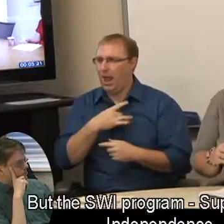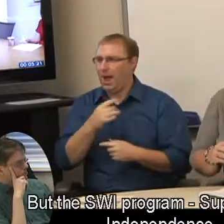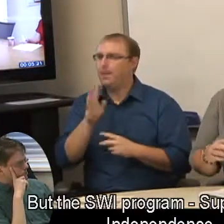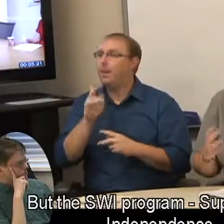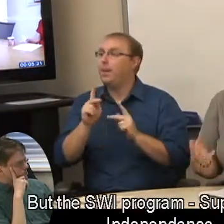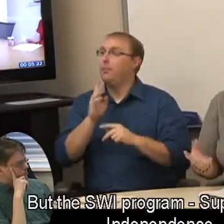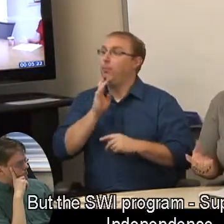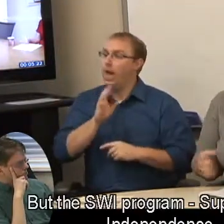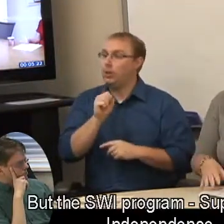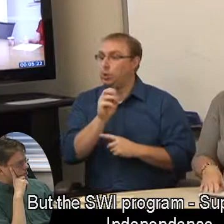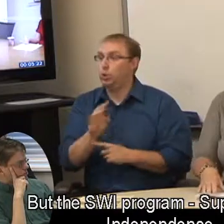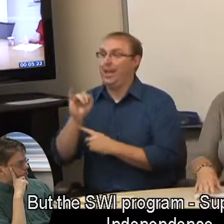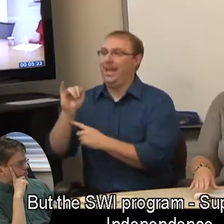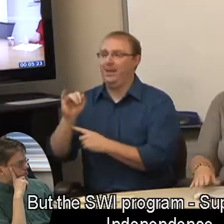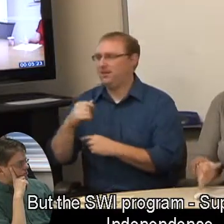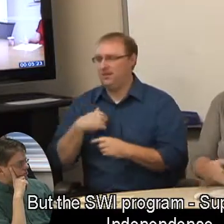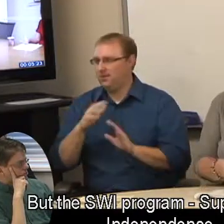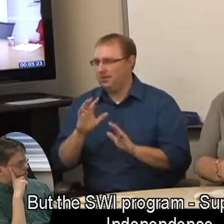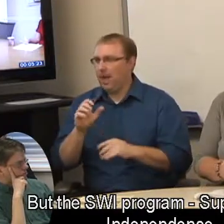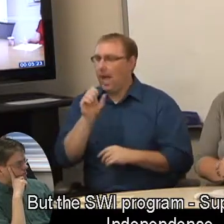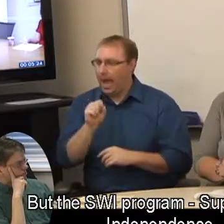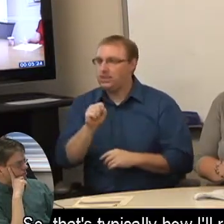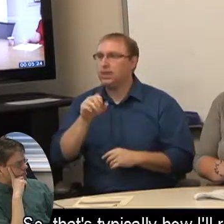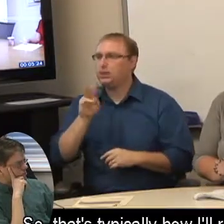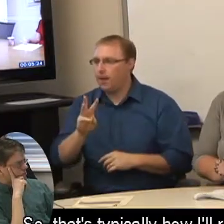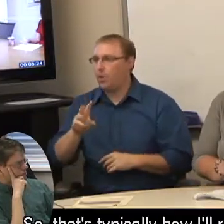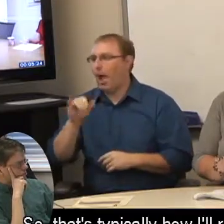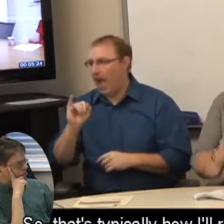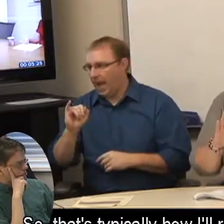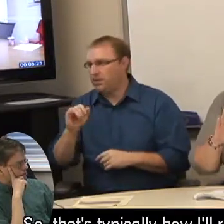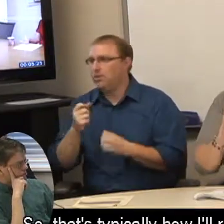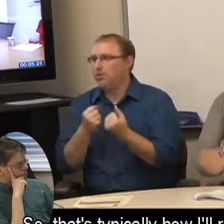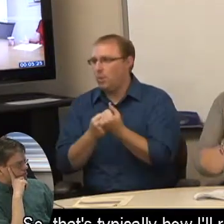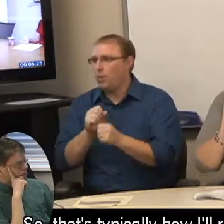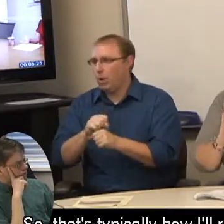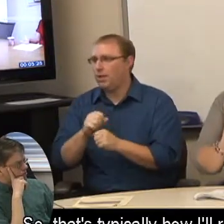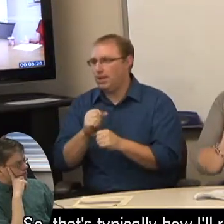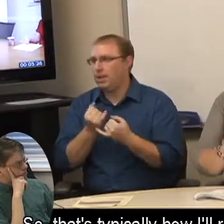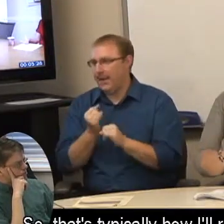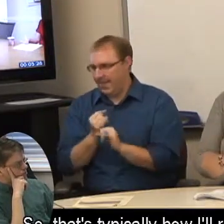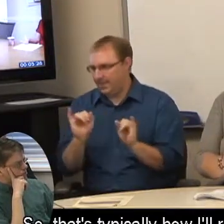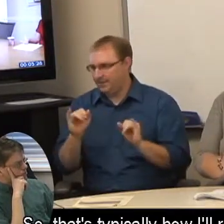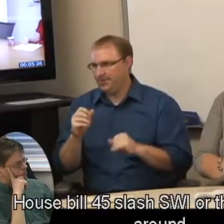But the SWI program - Support Work Independence. So, that's typically how I'll refer to it as